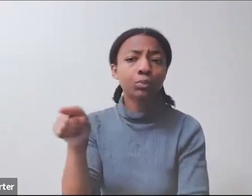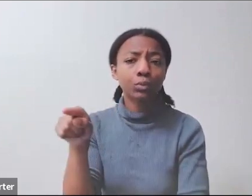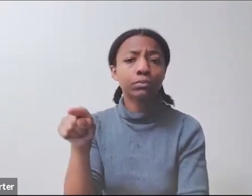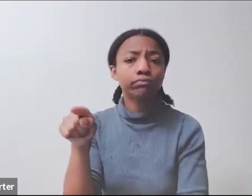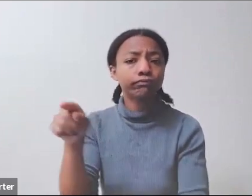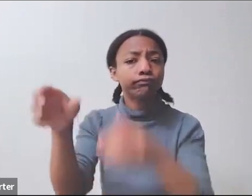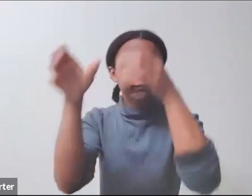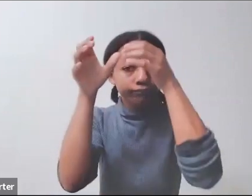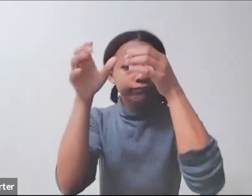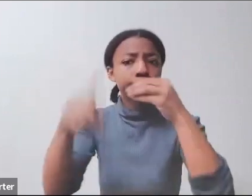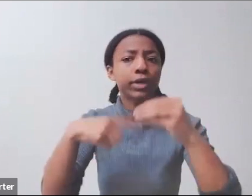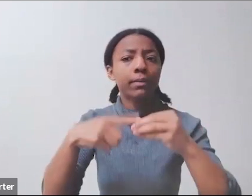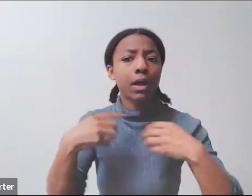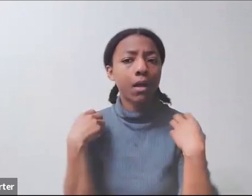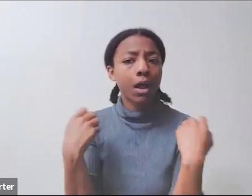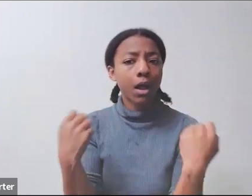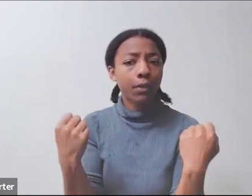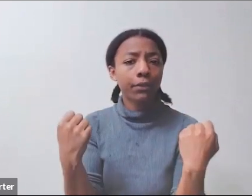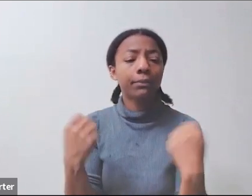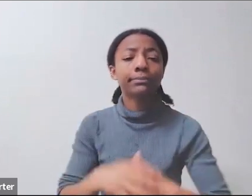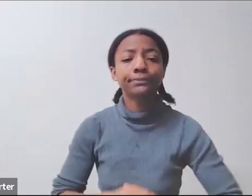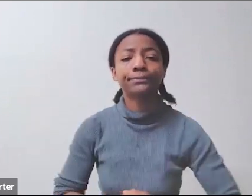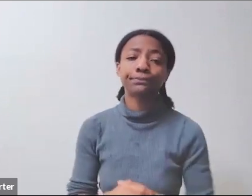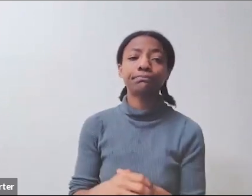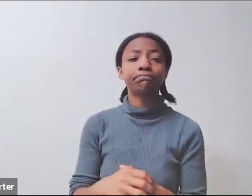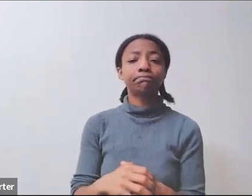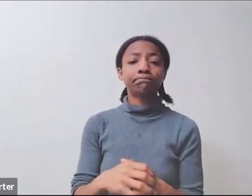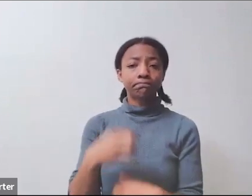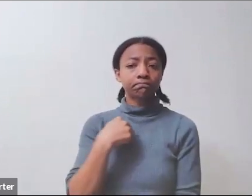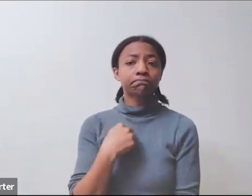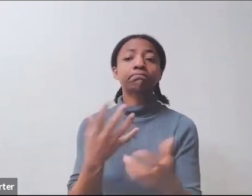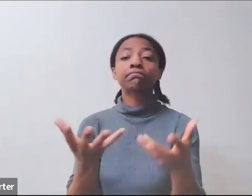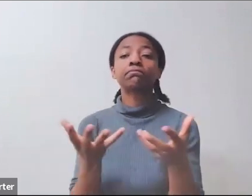that you knew ways to access opportunities